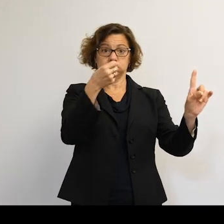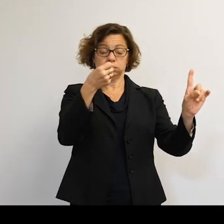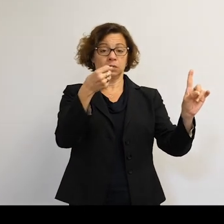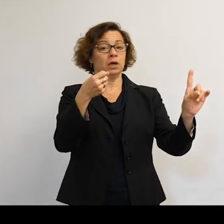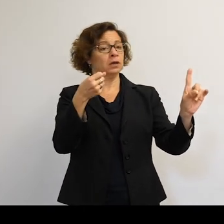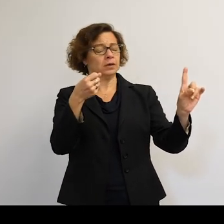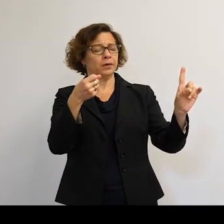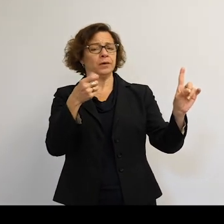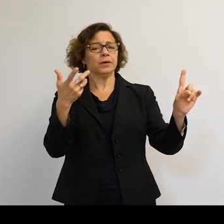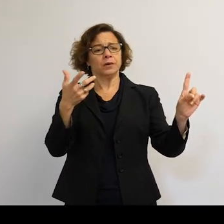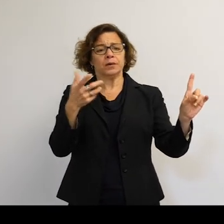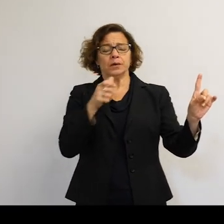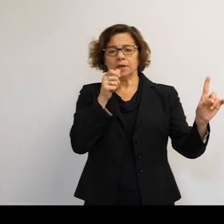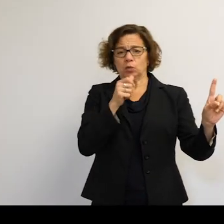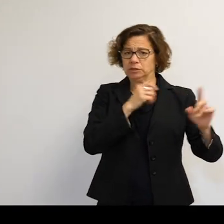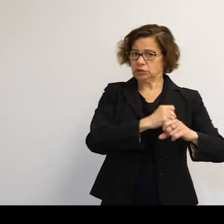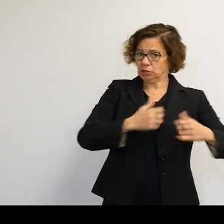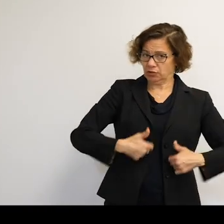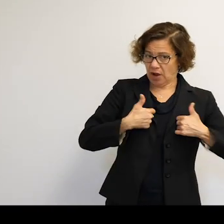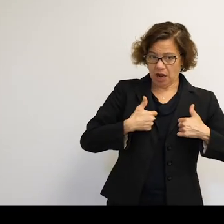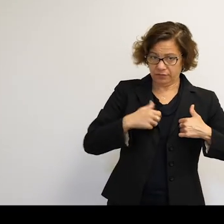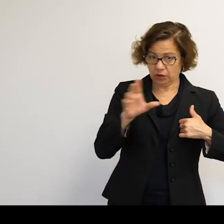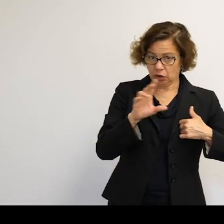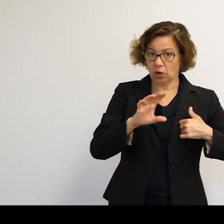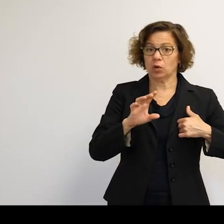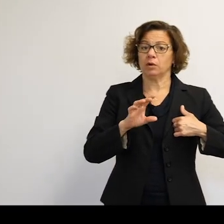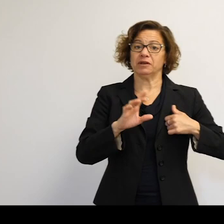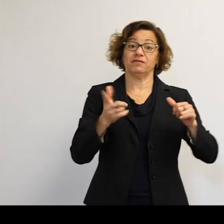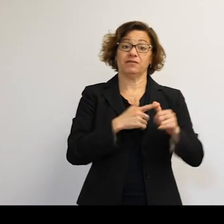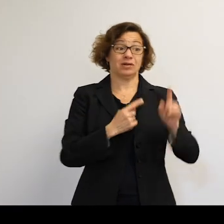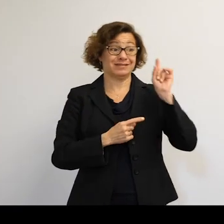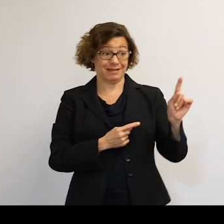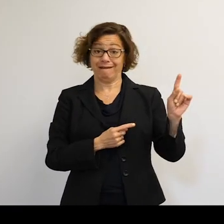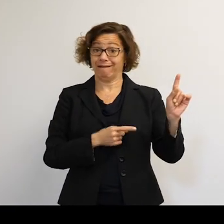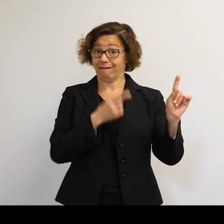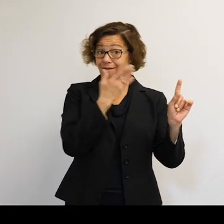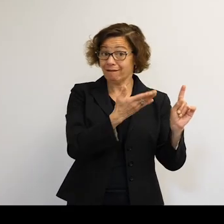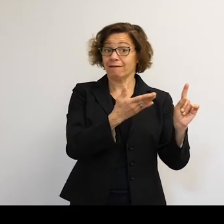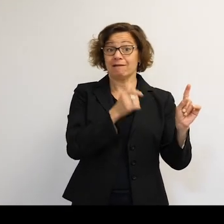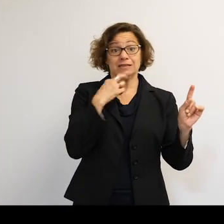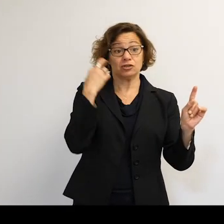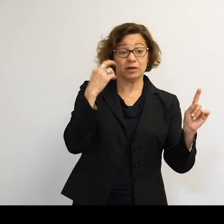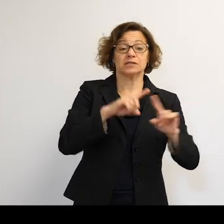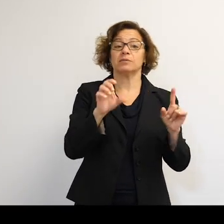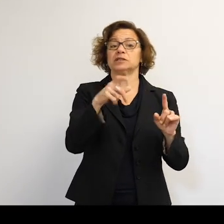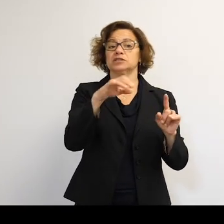There's astronauts being up there in the first place at a calculated risk. But spacewalks-- you want to minimize as much as possible